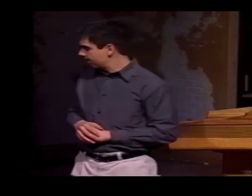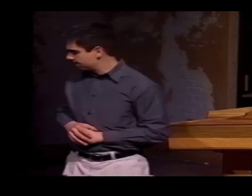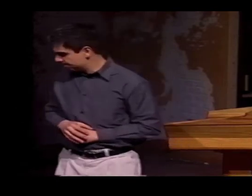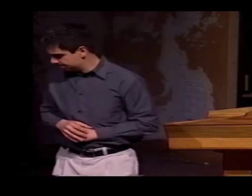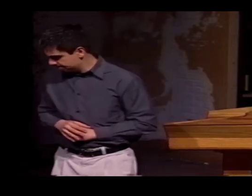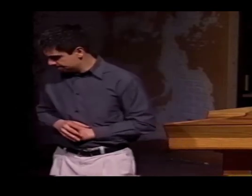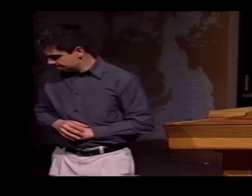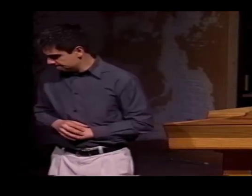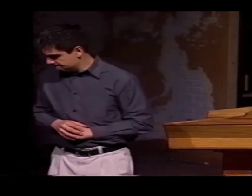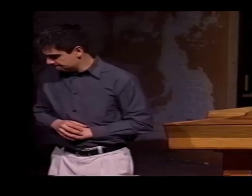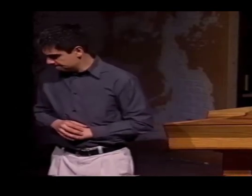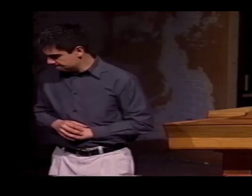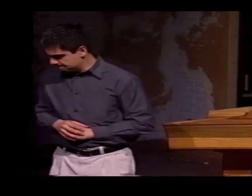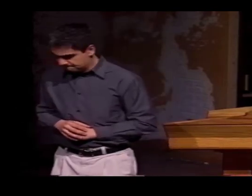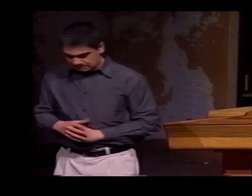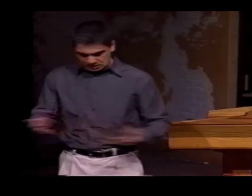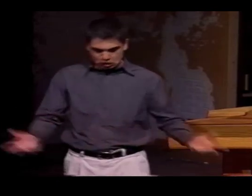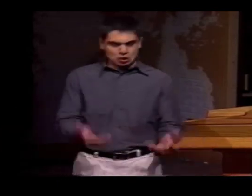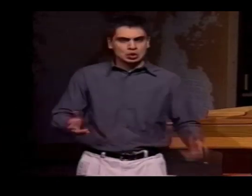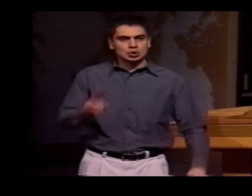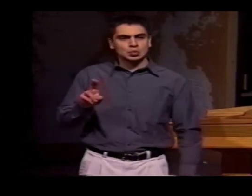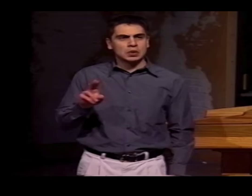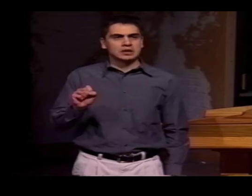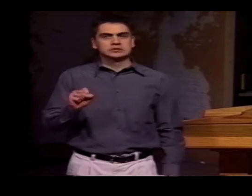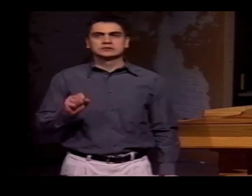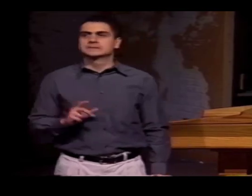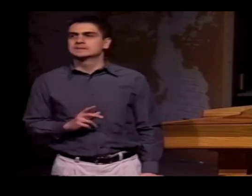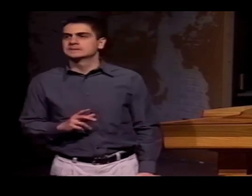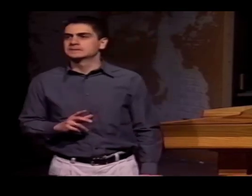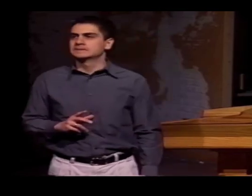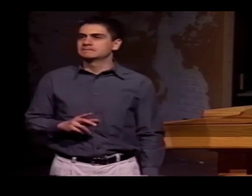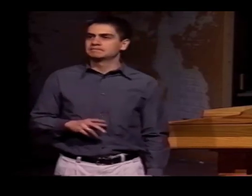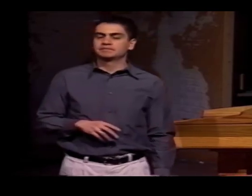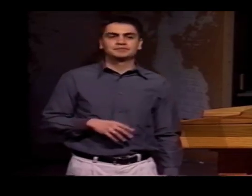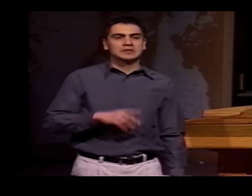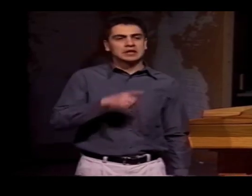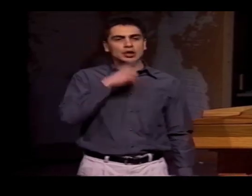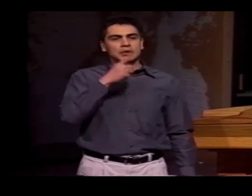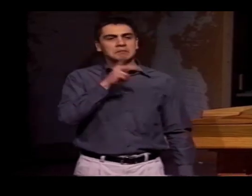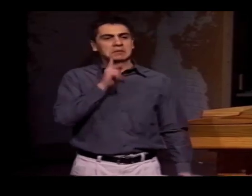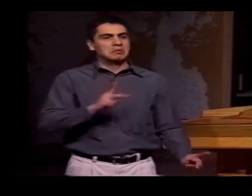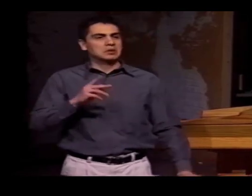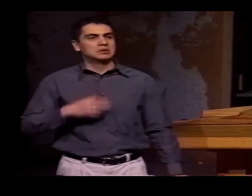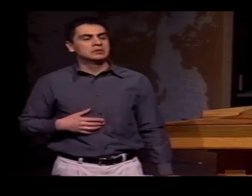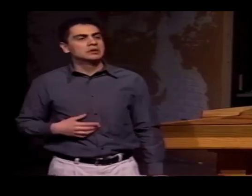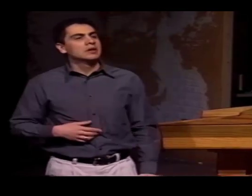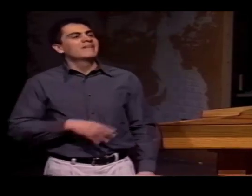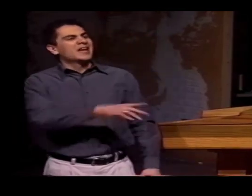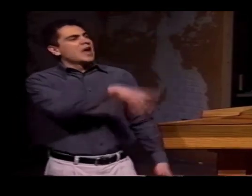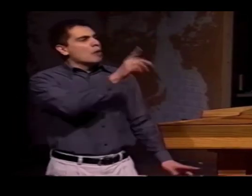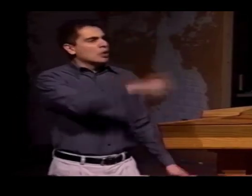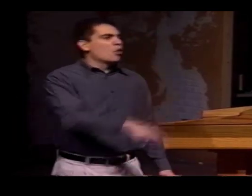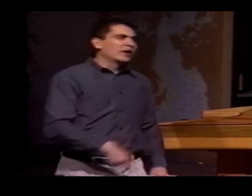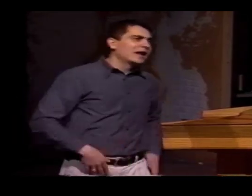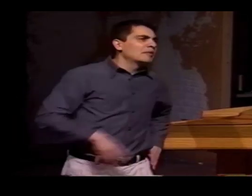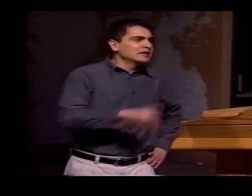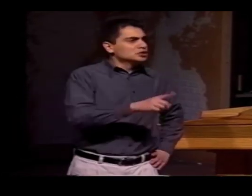NOW WE HAD TO DETERMINE WHAT WE MEANT BY "GESTURES." HERE IN THE U.S.,